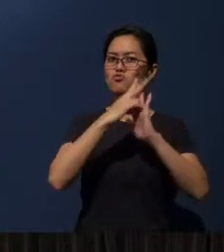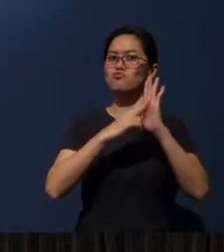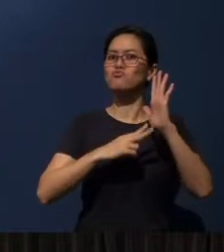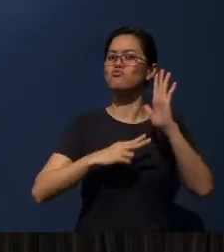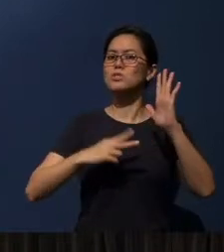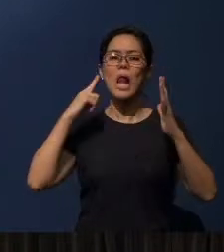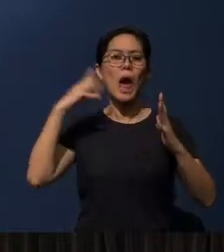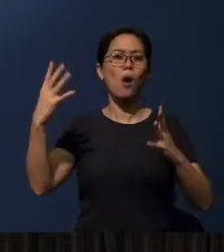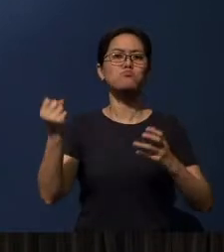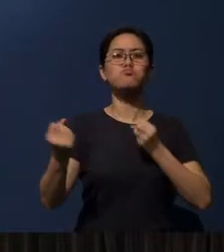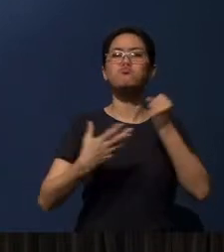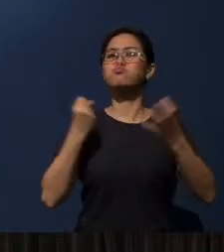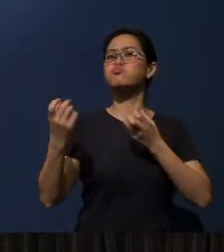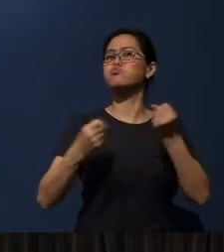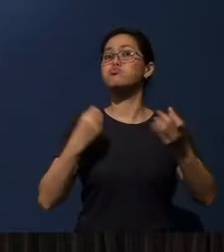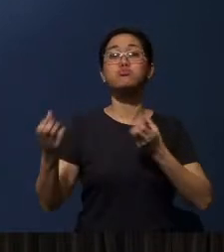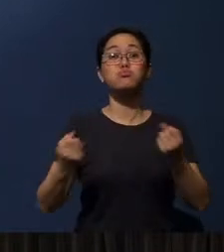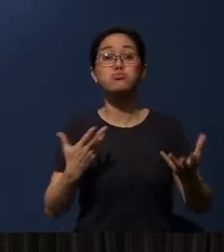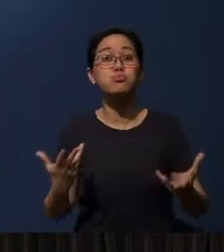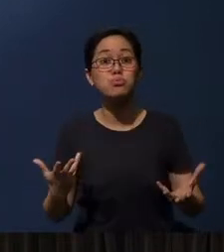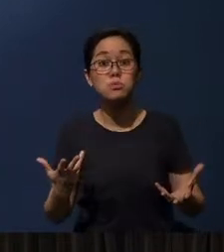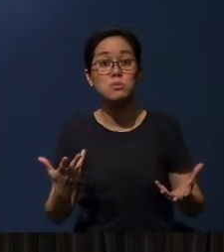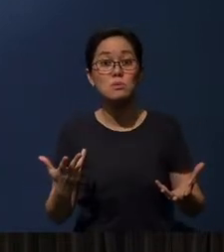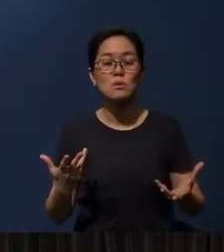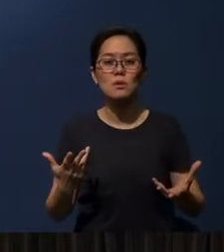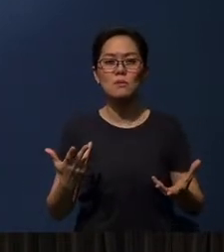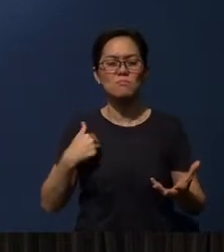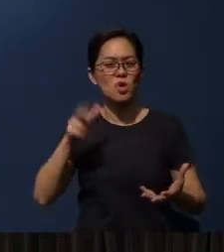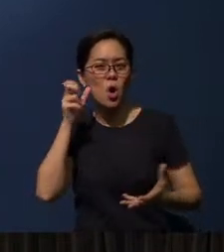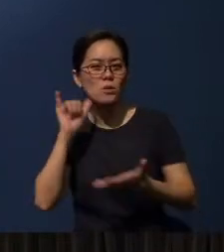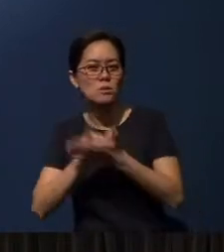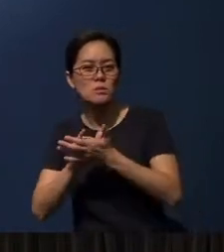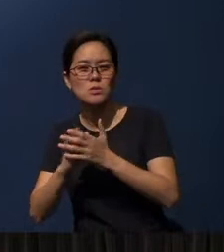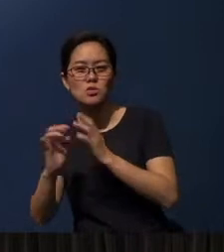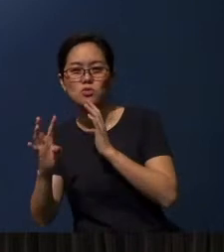I overheard this conversation.